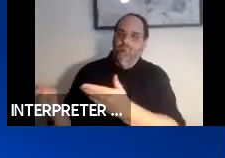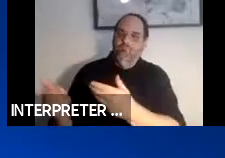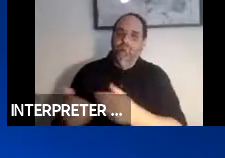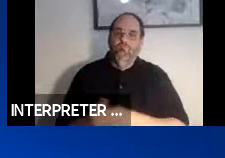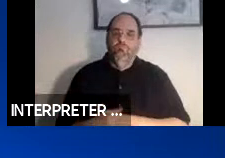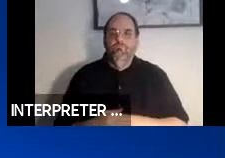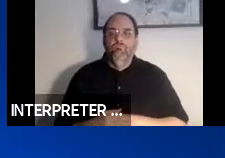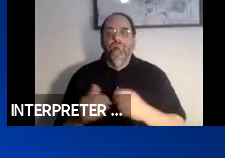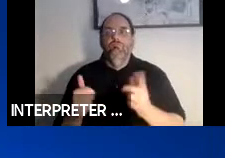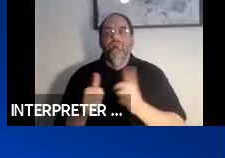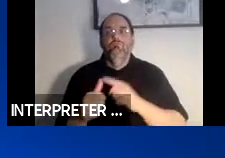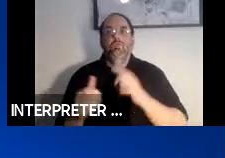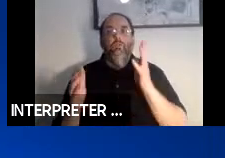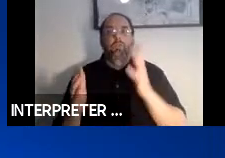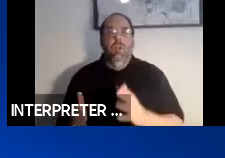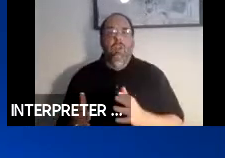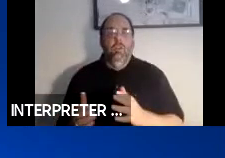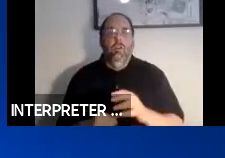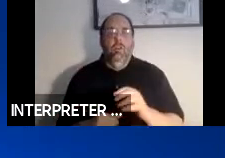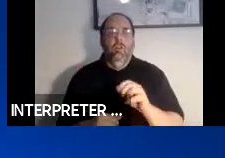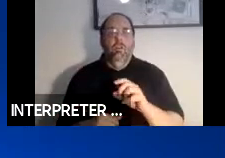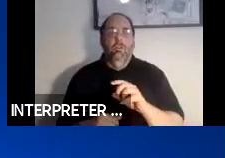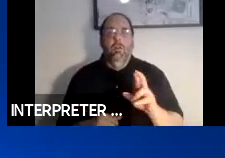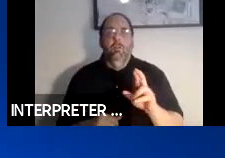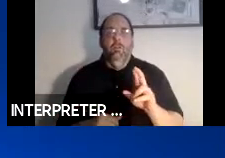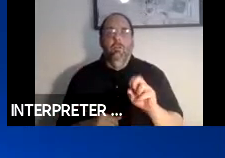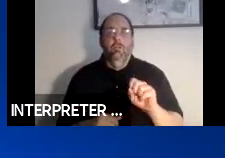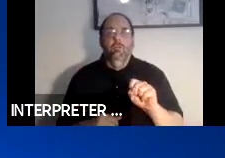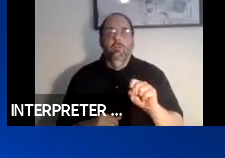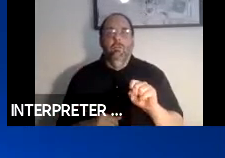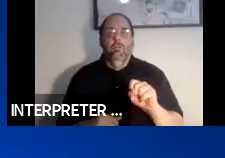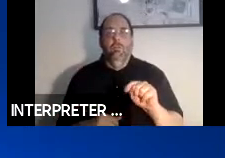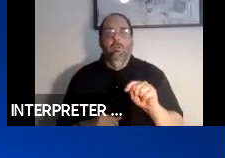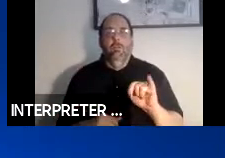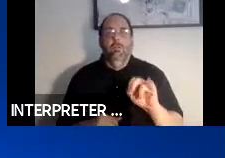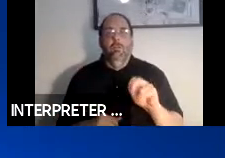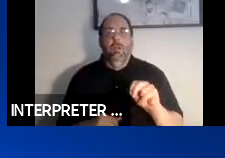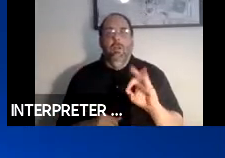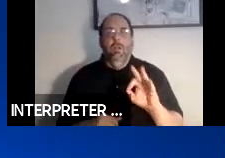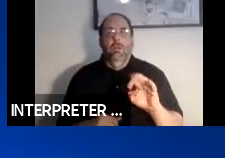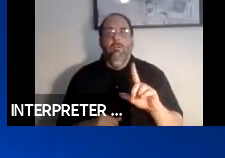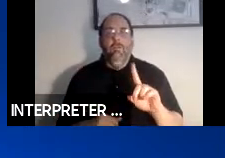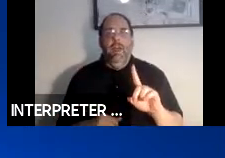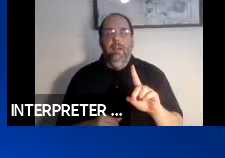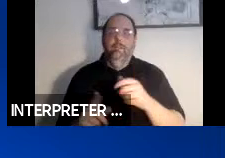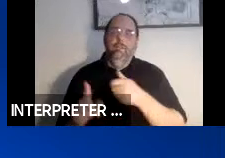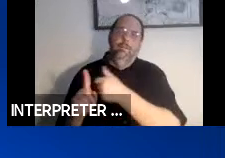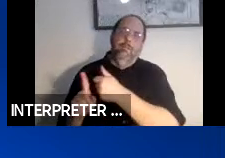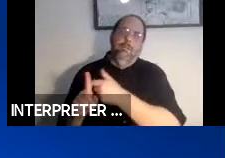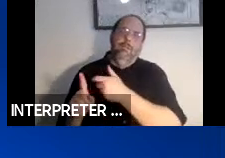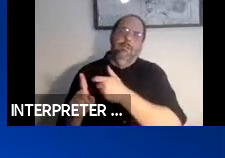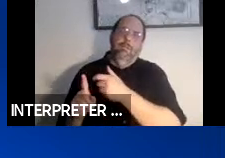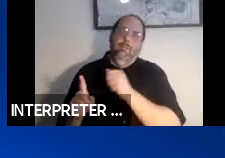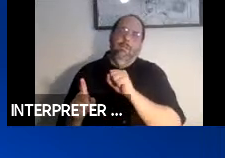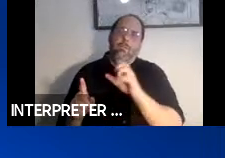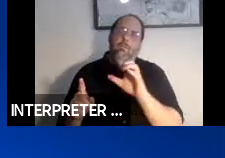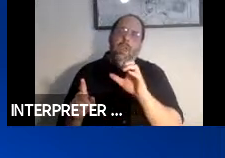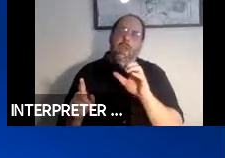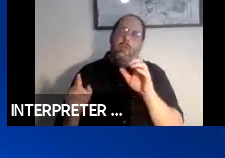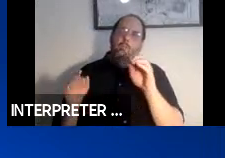our first presenter Dr. Aaron Steinfeld. Dr. Steinfeld is an Associate Research Professor